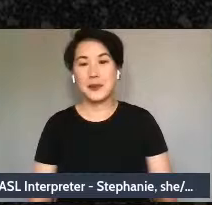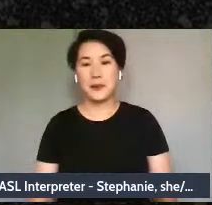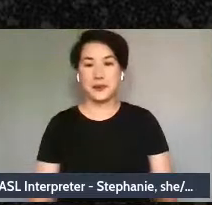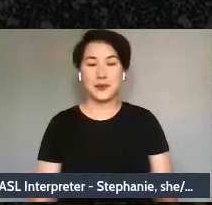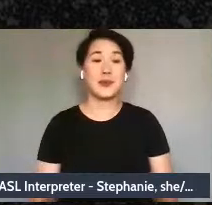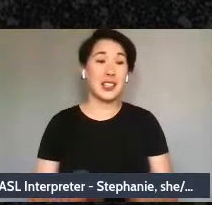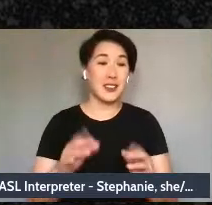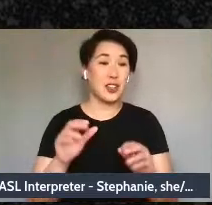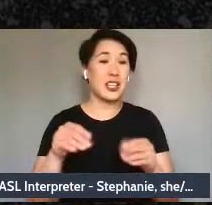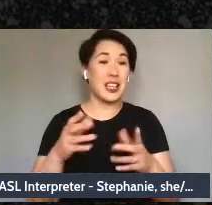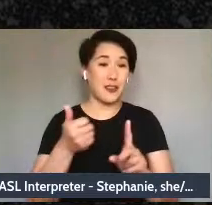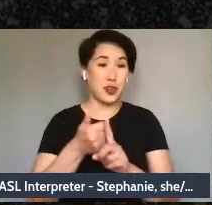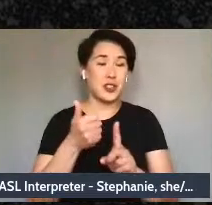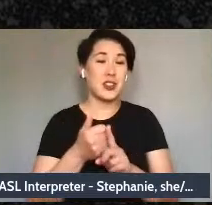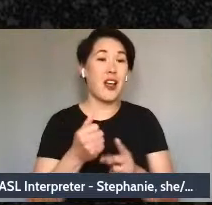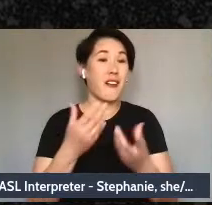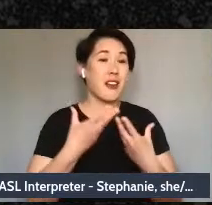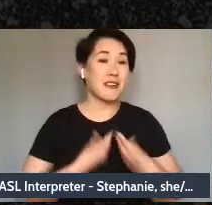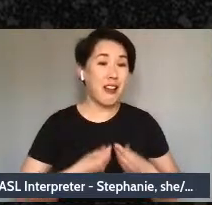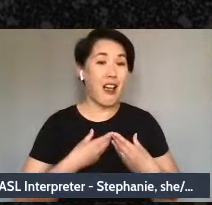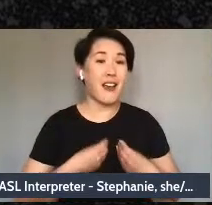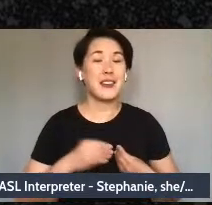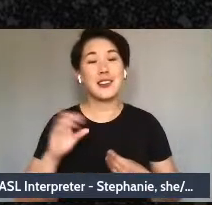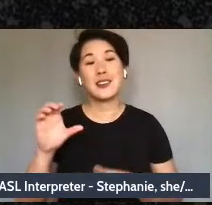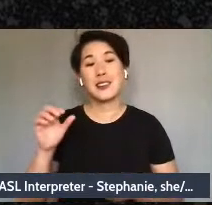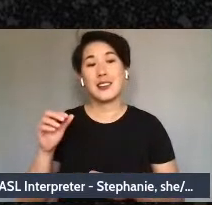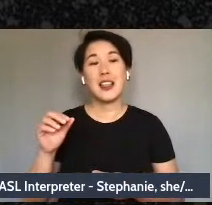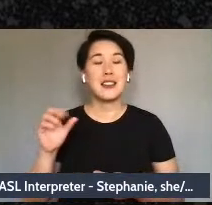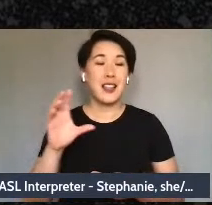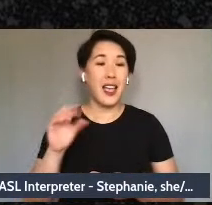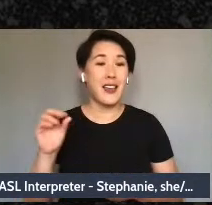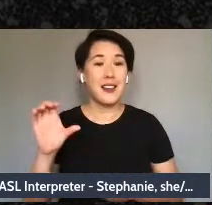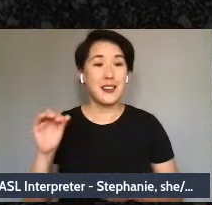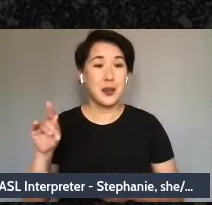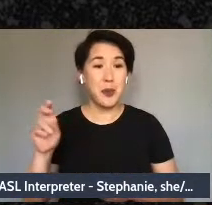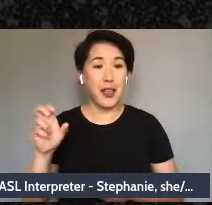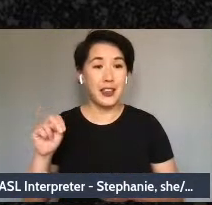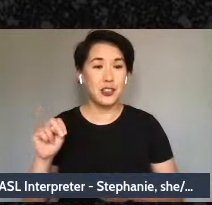you can definitely offer it to yourself in times of crisis it's the best thing